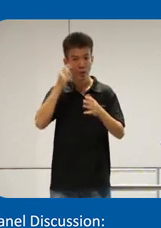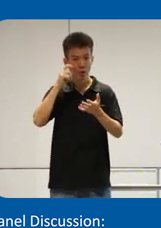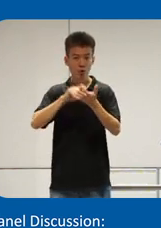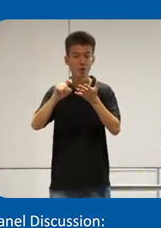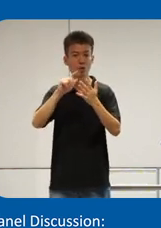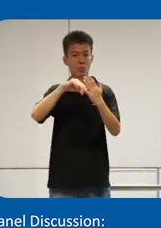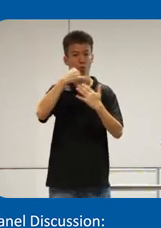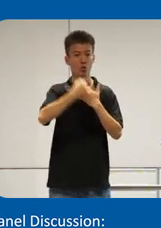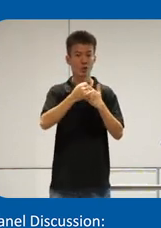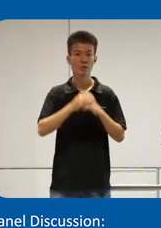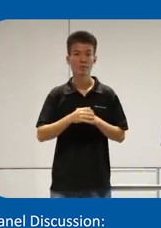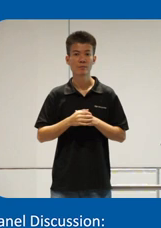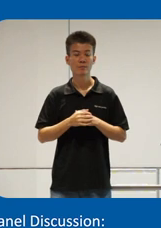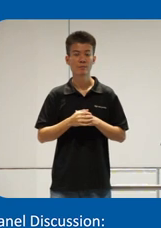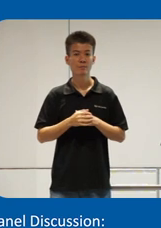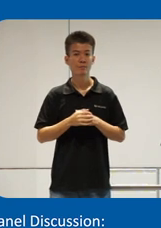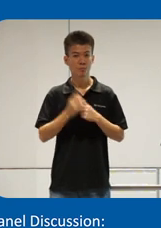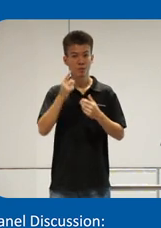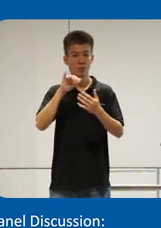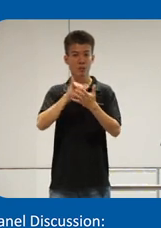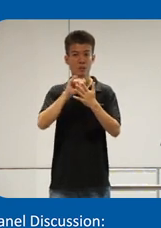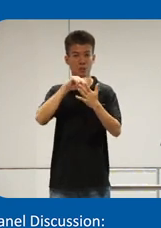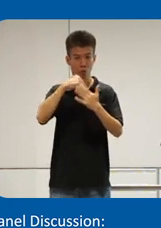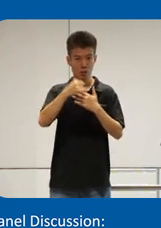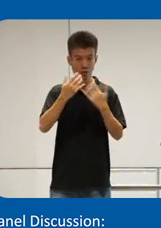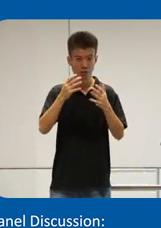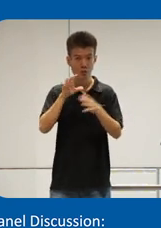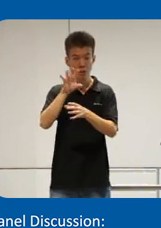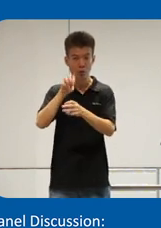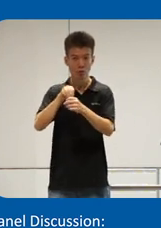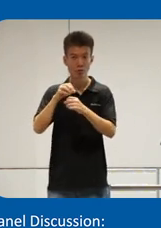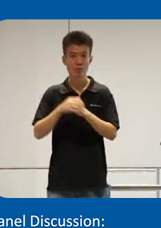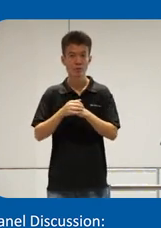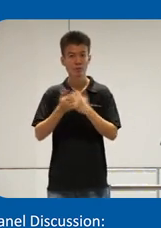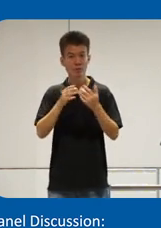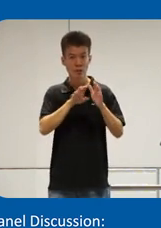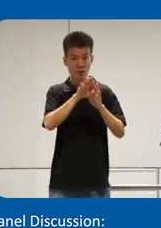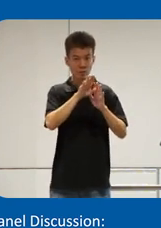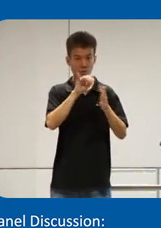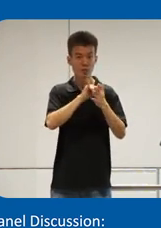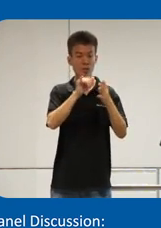so for example um one of the projects that I've been involved with is developing a framework for